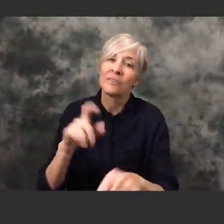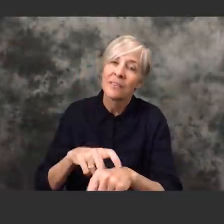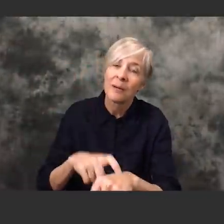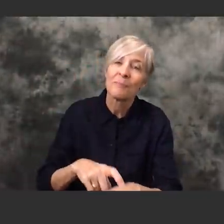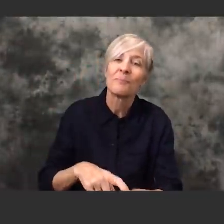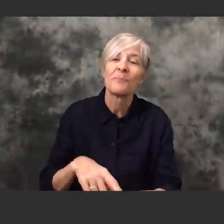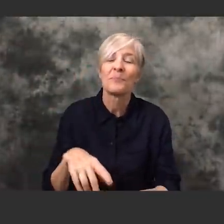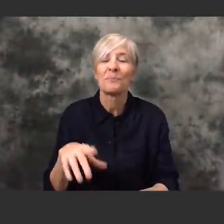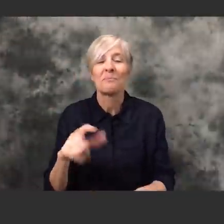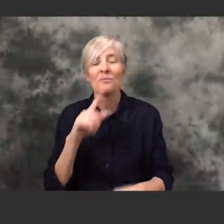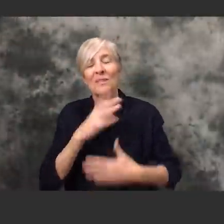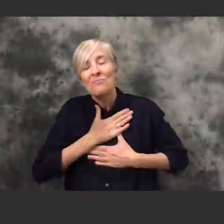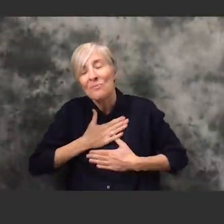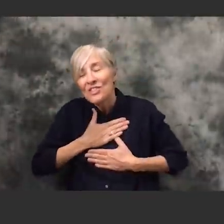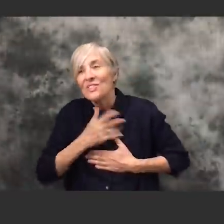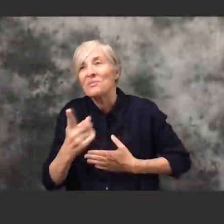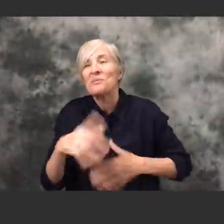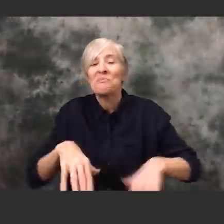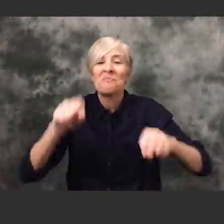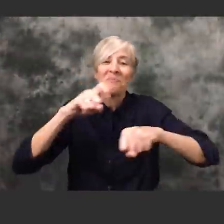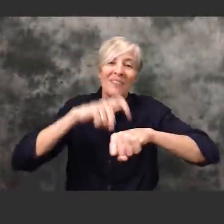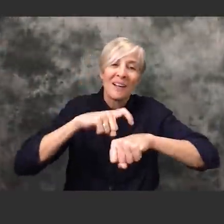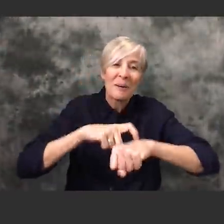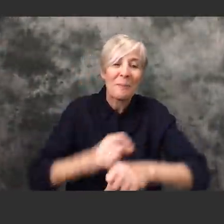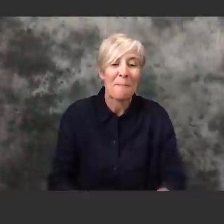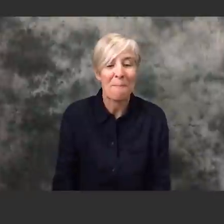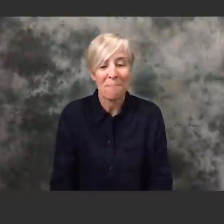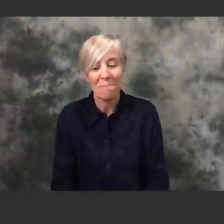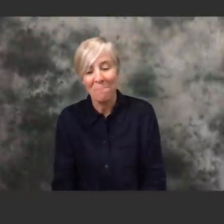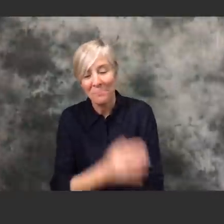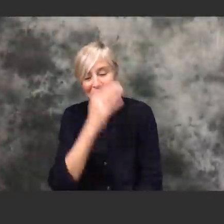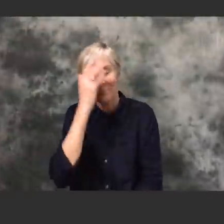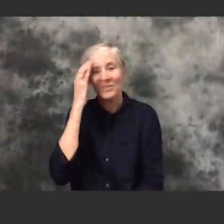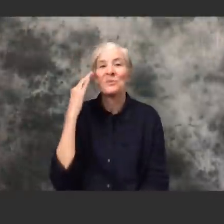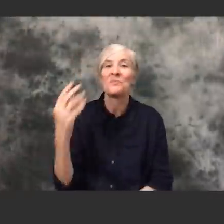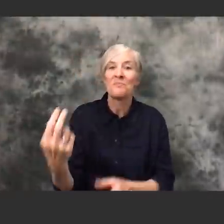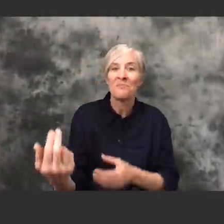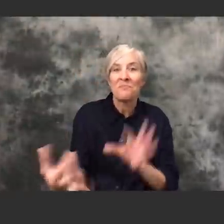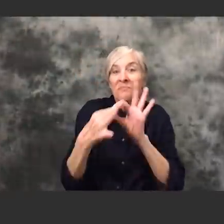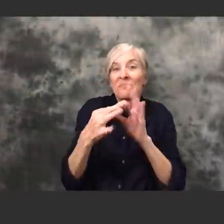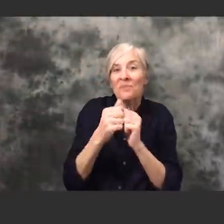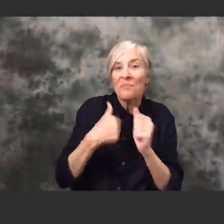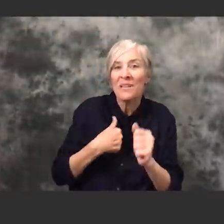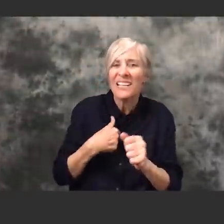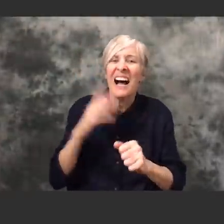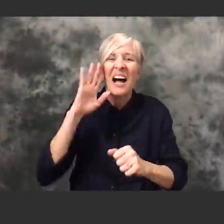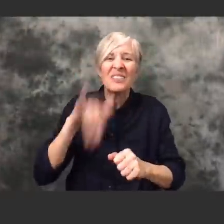time Roberto. I appreciate you, you know, taking this time to get on with me it's